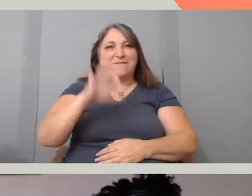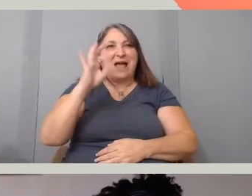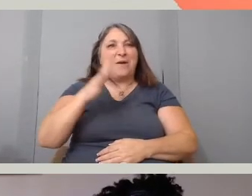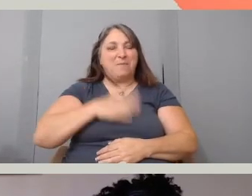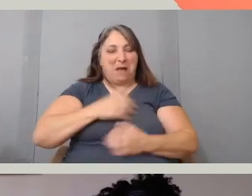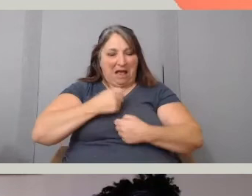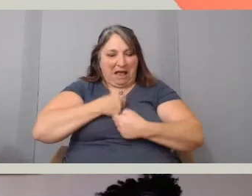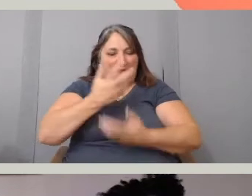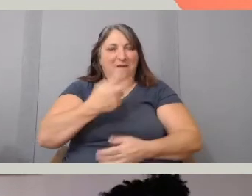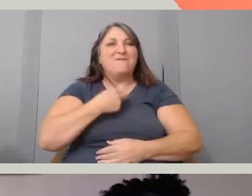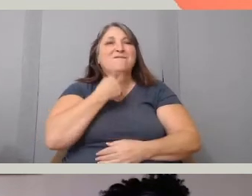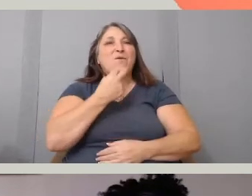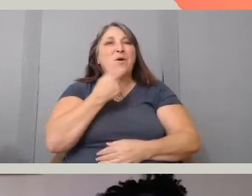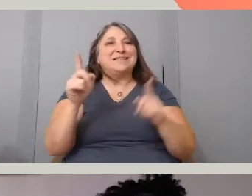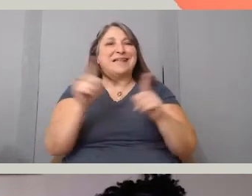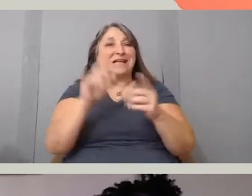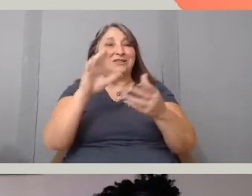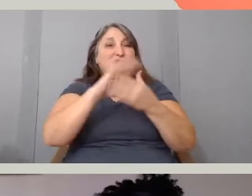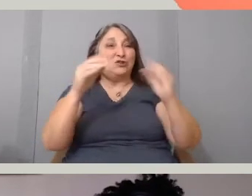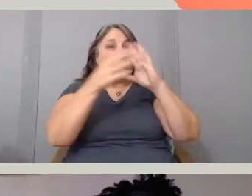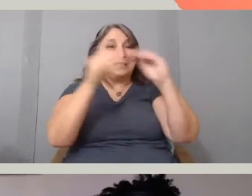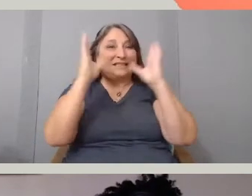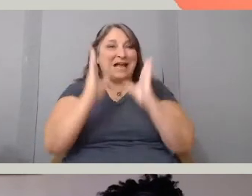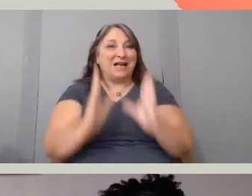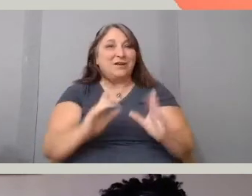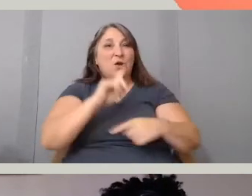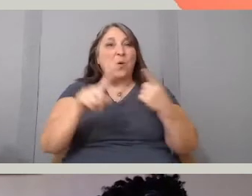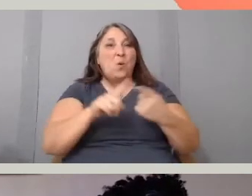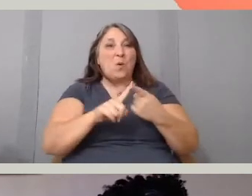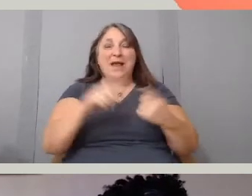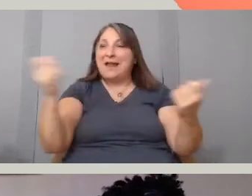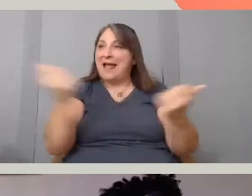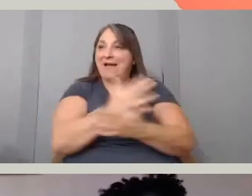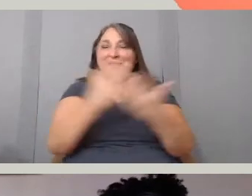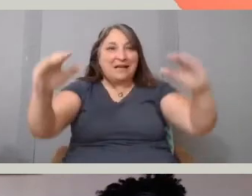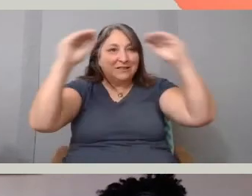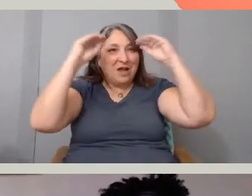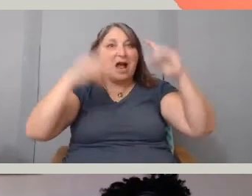when I unlearned everything that I had been taught. I went to school for photojournalism